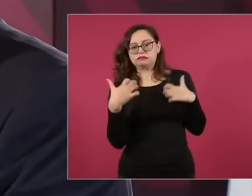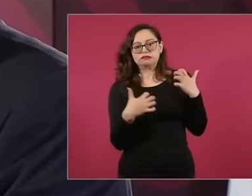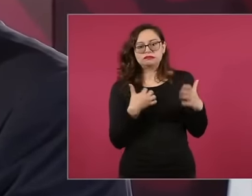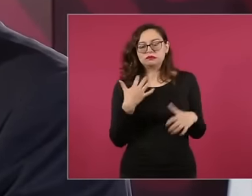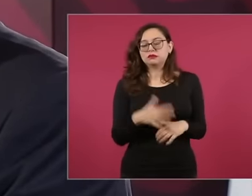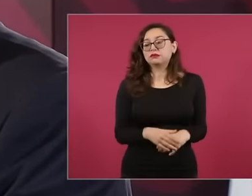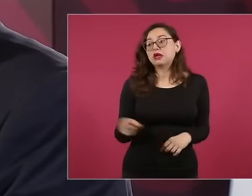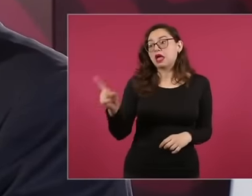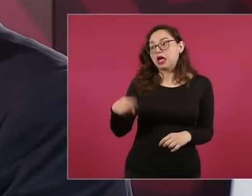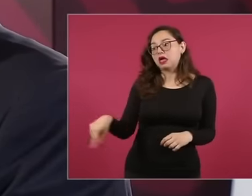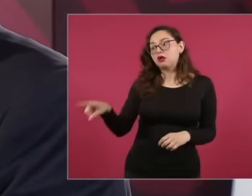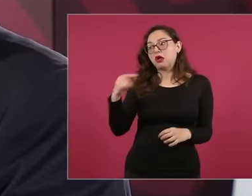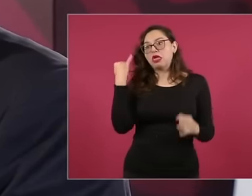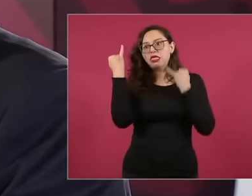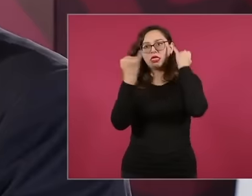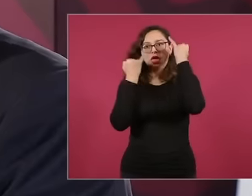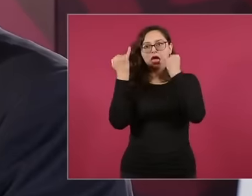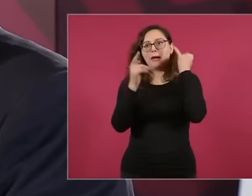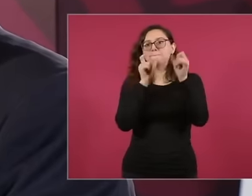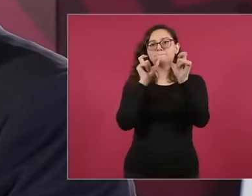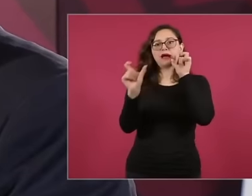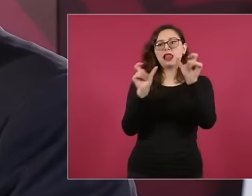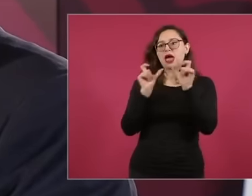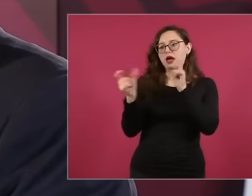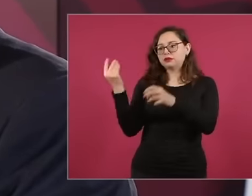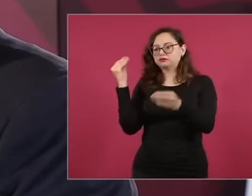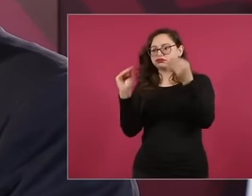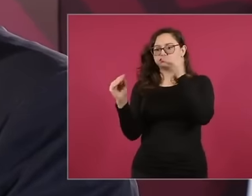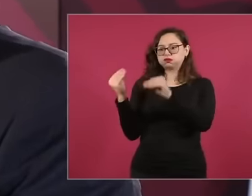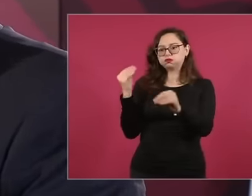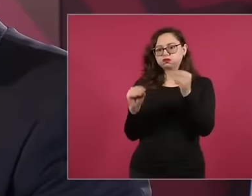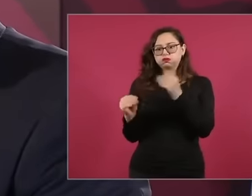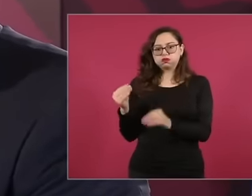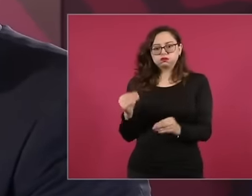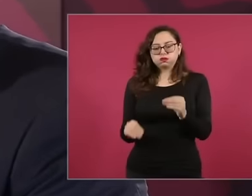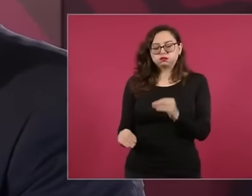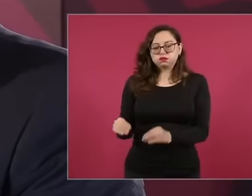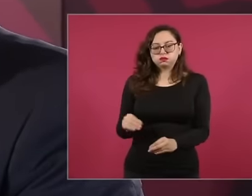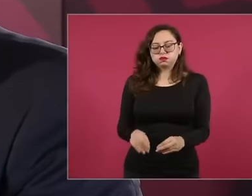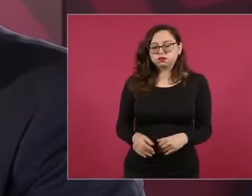petition sheet appears. In essence, first